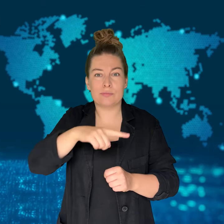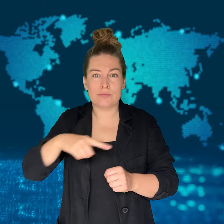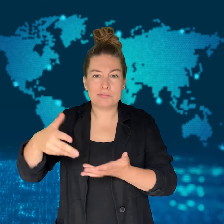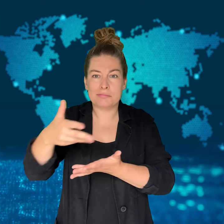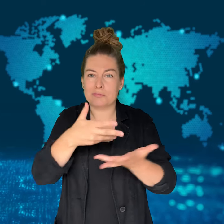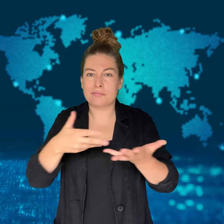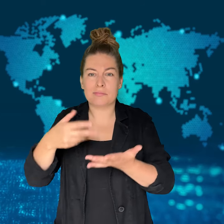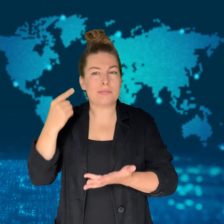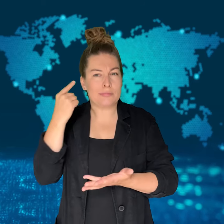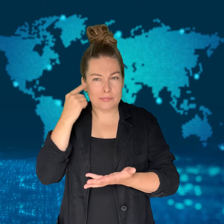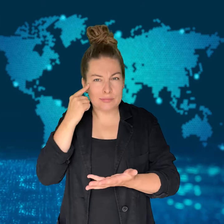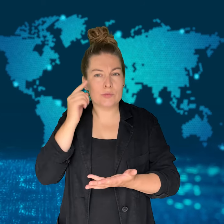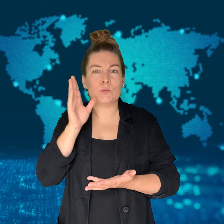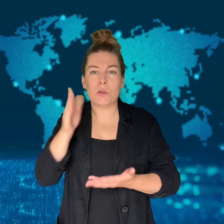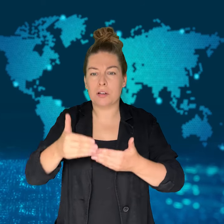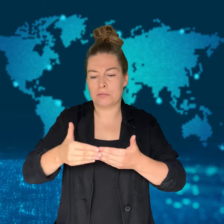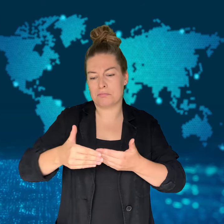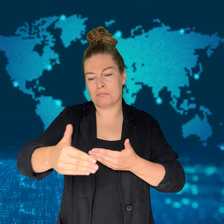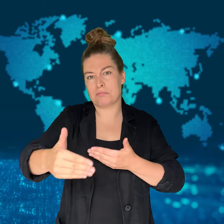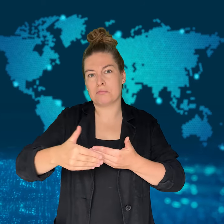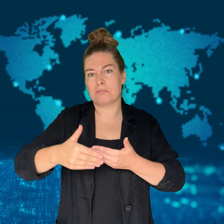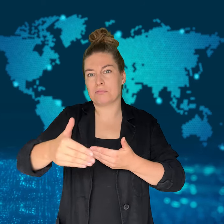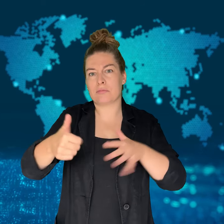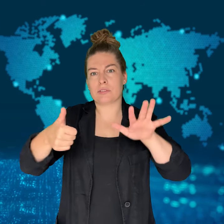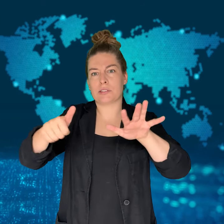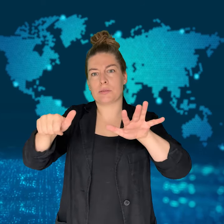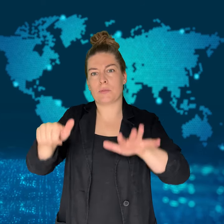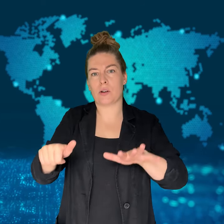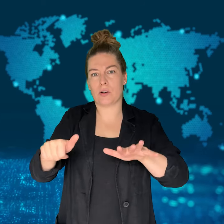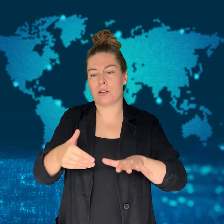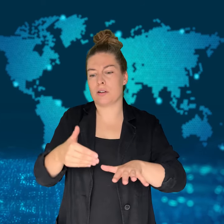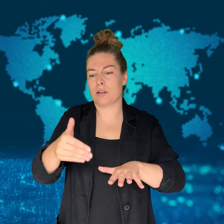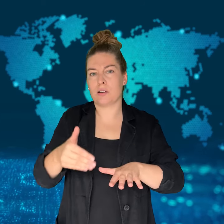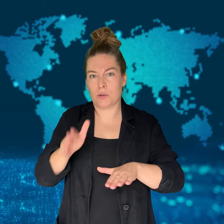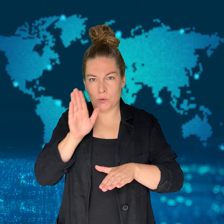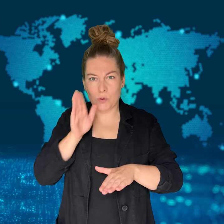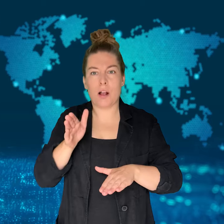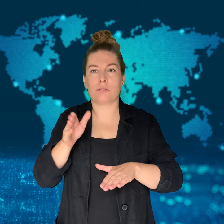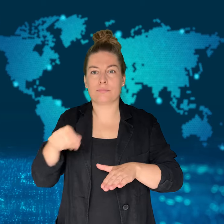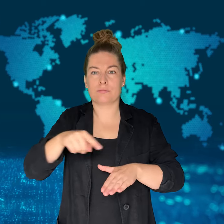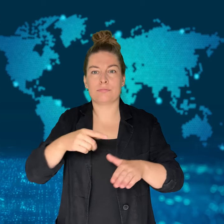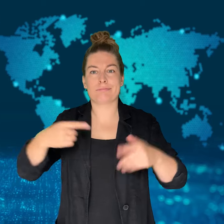According to those who were at the meeting with